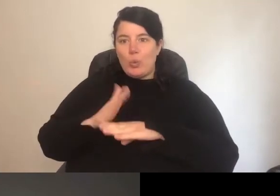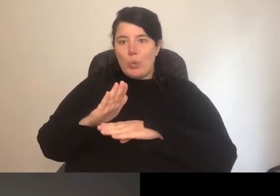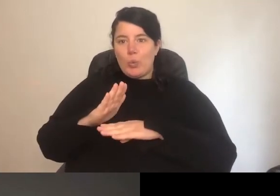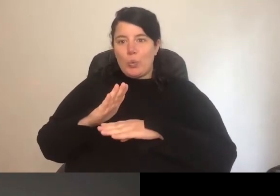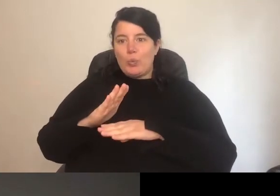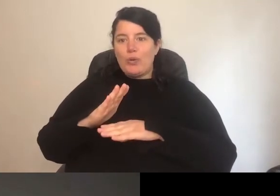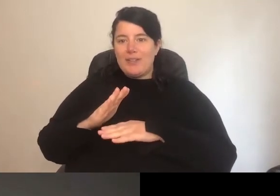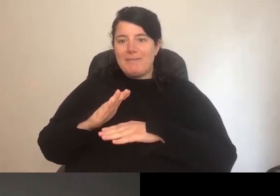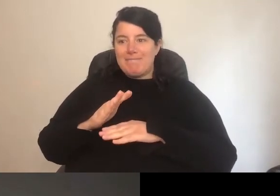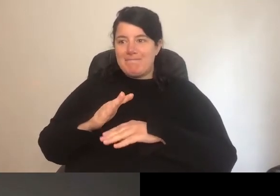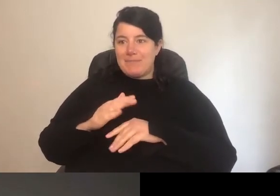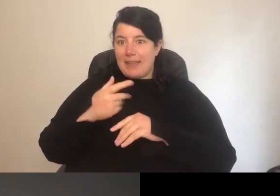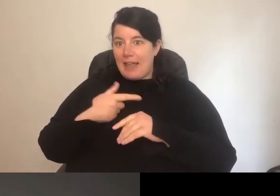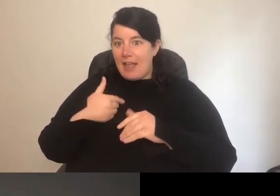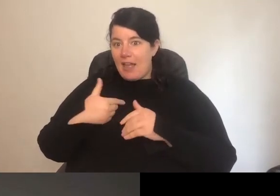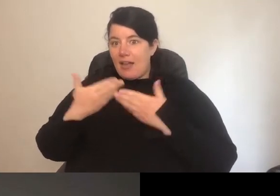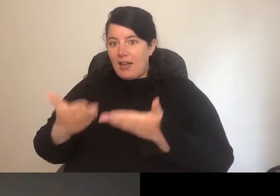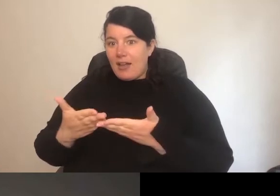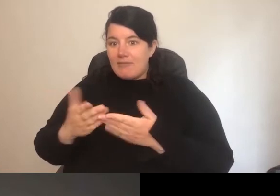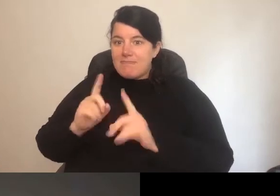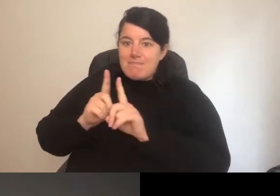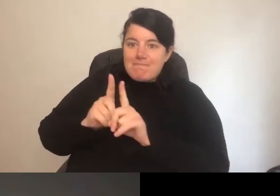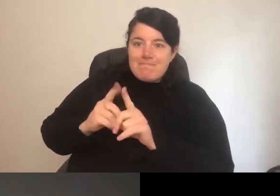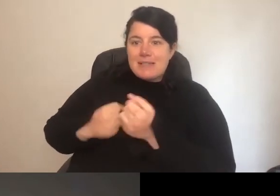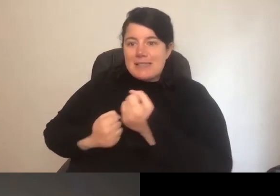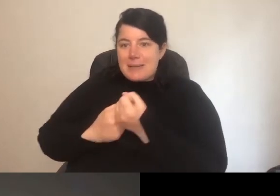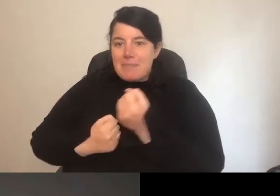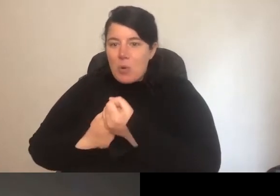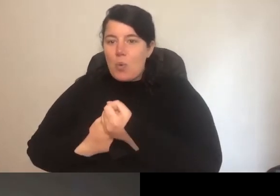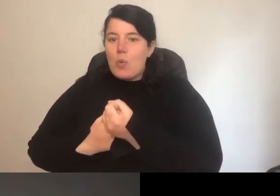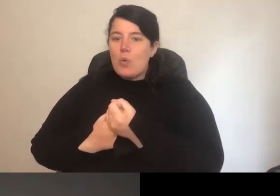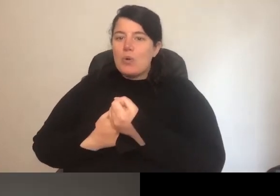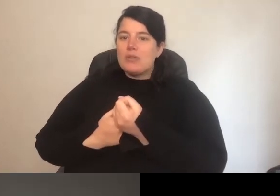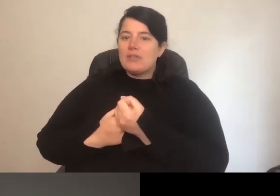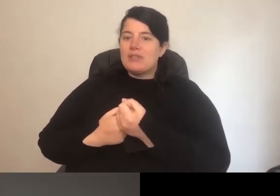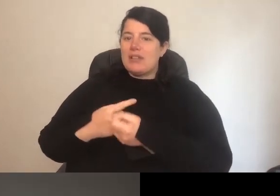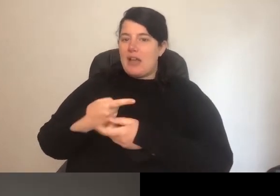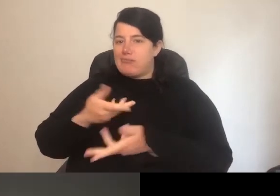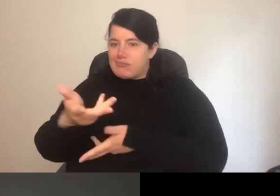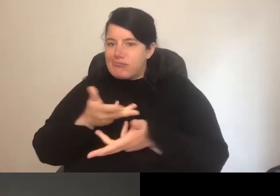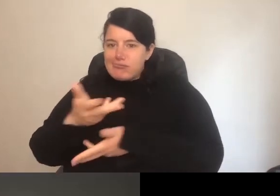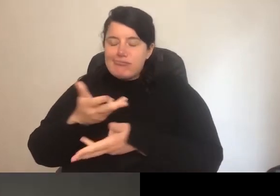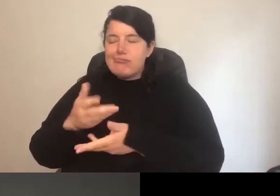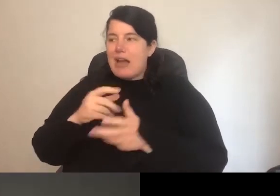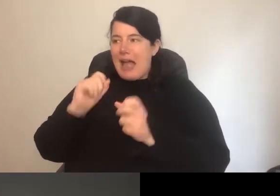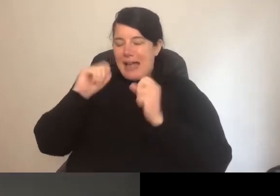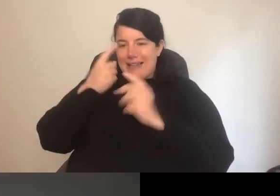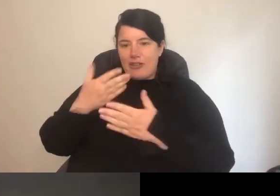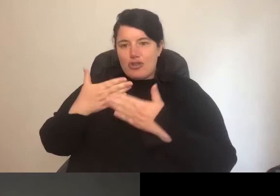The inability to offer a guiding eye behind the consistently and understand the challenges experienced in learning."